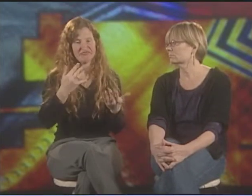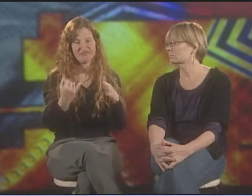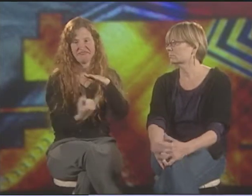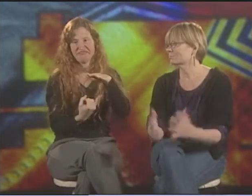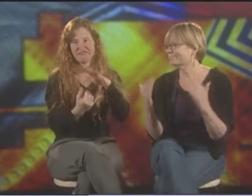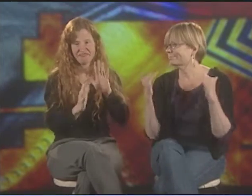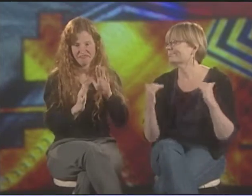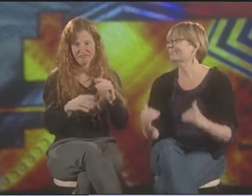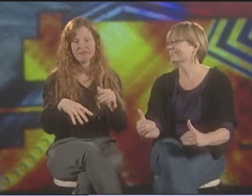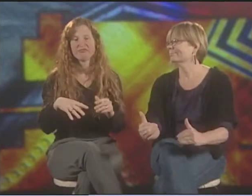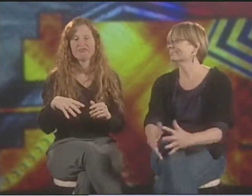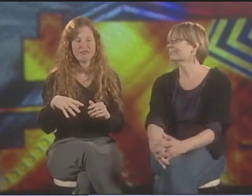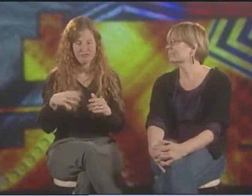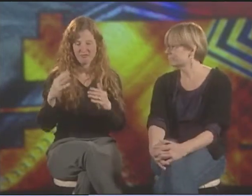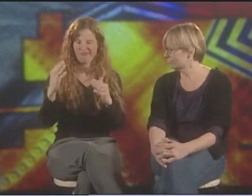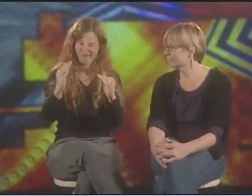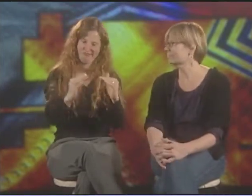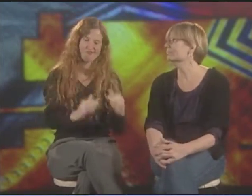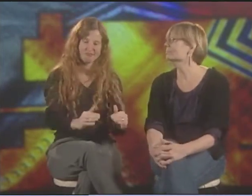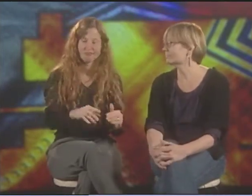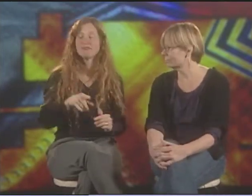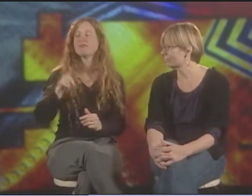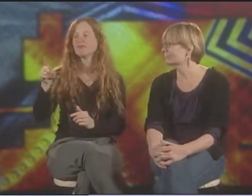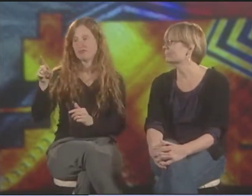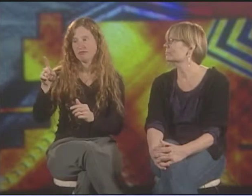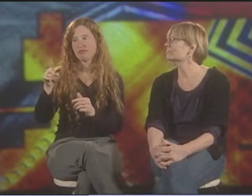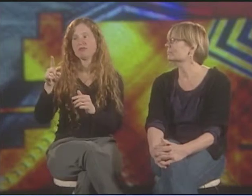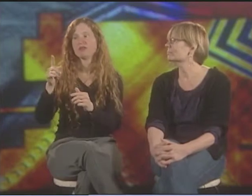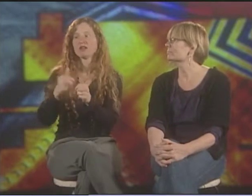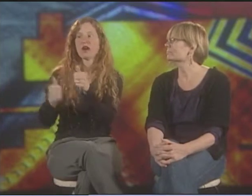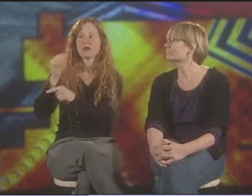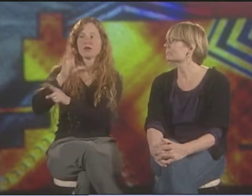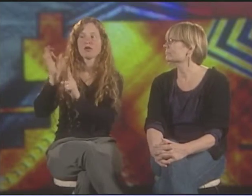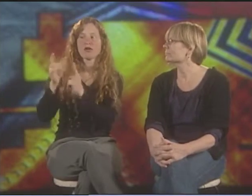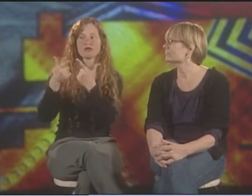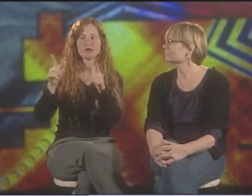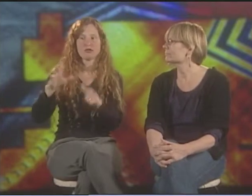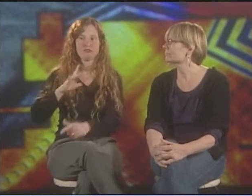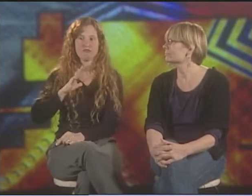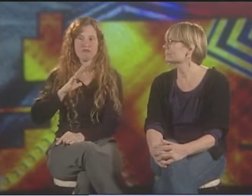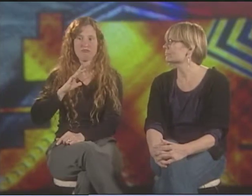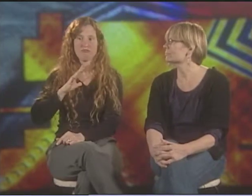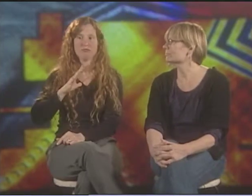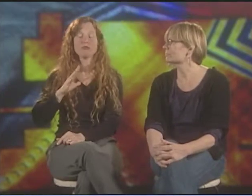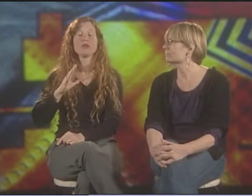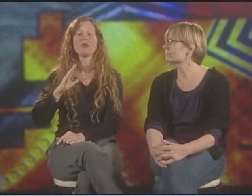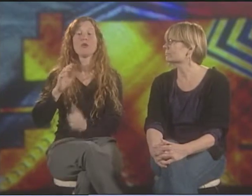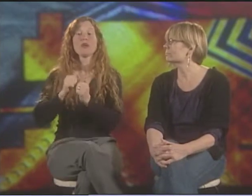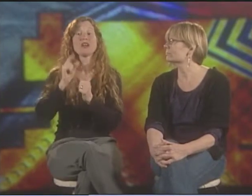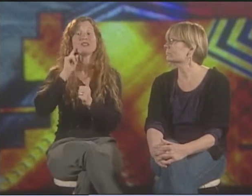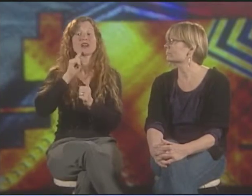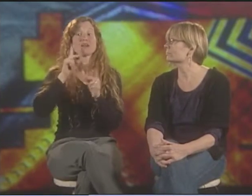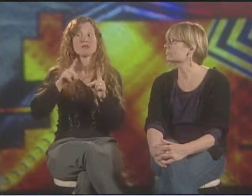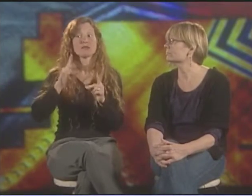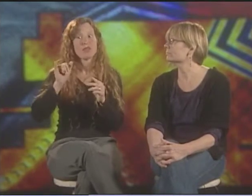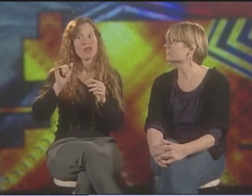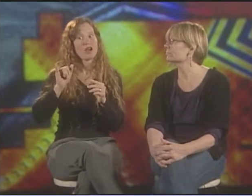IT'S INFERIOR, IT'S DIRTY, IT'S SUBHUMAN, WHAT HAVE YOU, AND THE DOMINANT CULTURE IS WHAT THE NORM SHOULD BE.